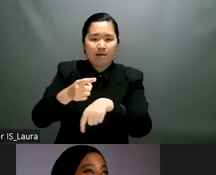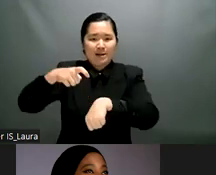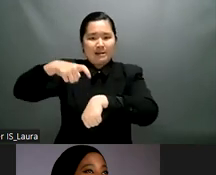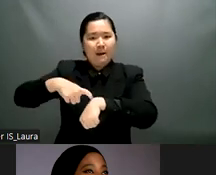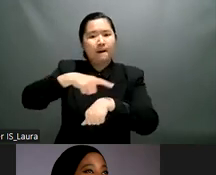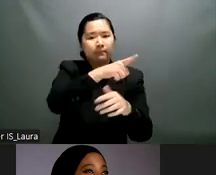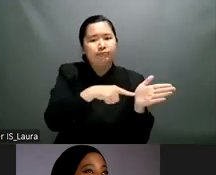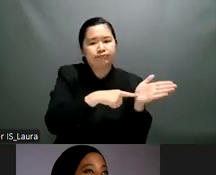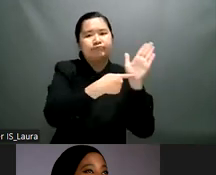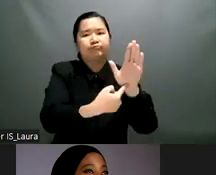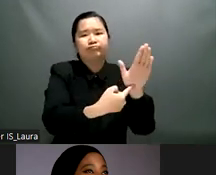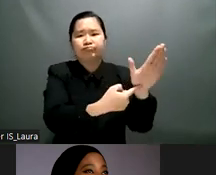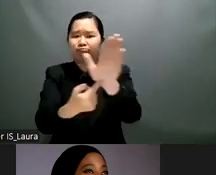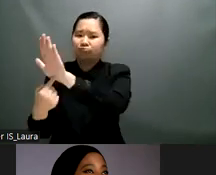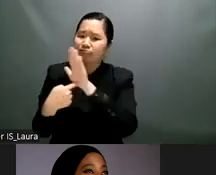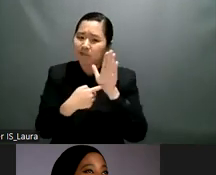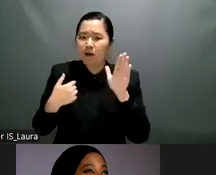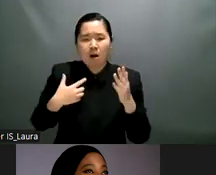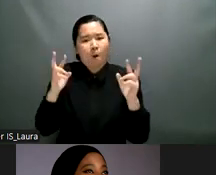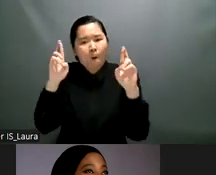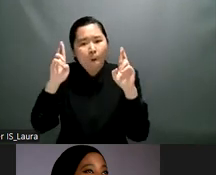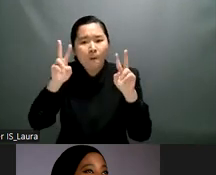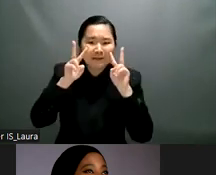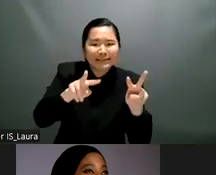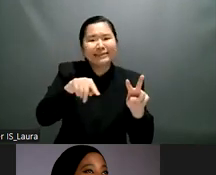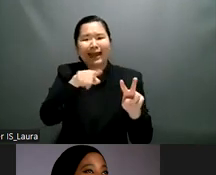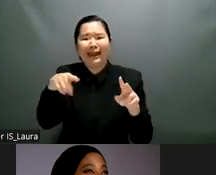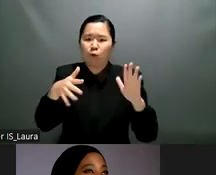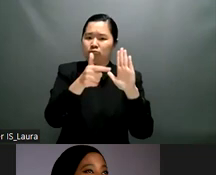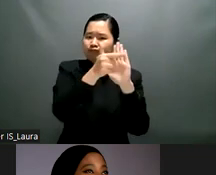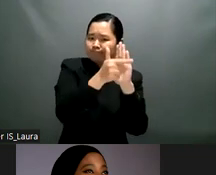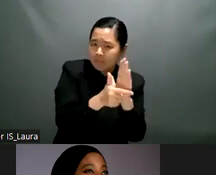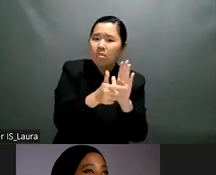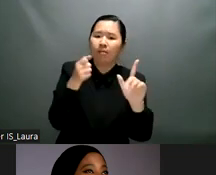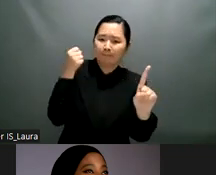so i can go on for long but i think we are in lack of time so we'll leave it to if